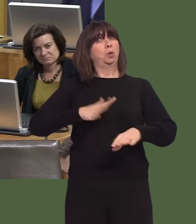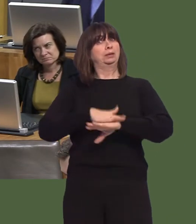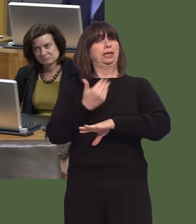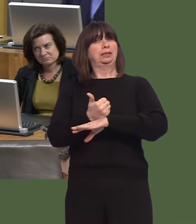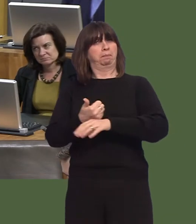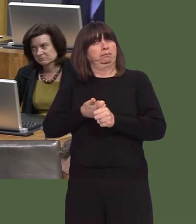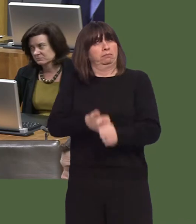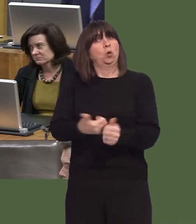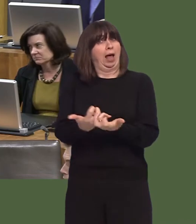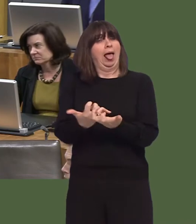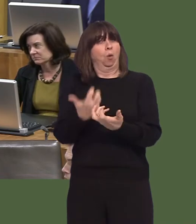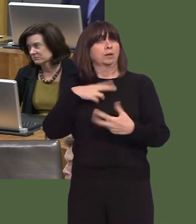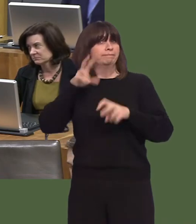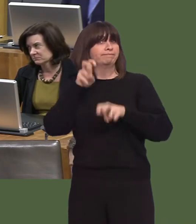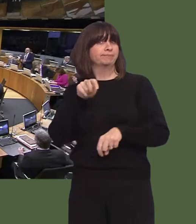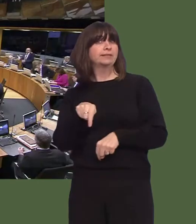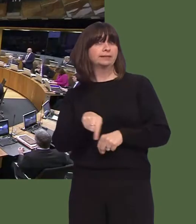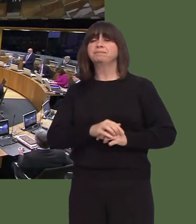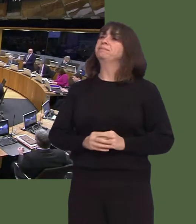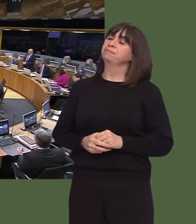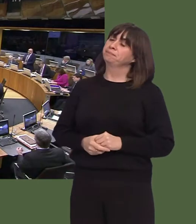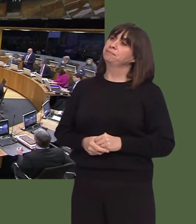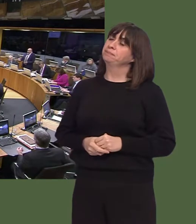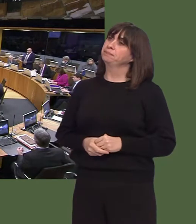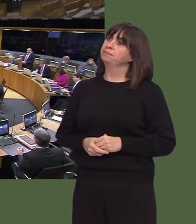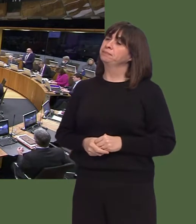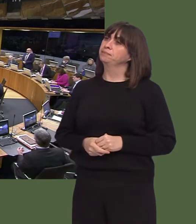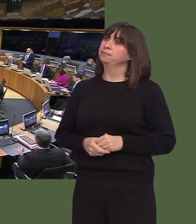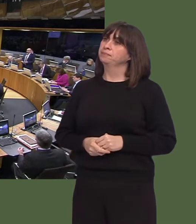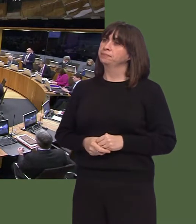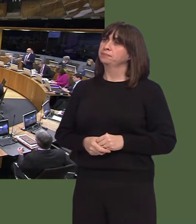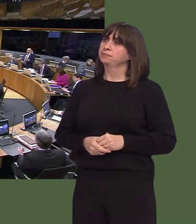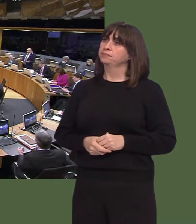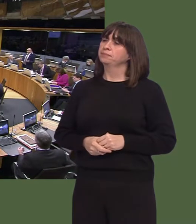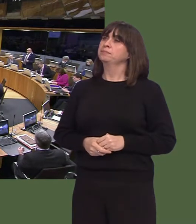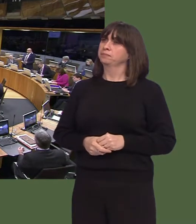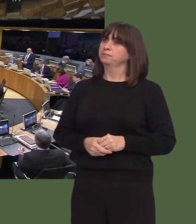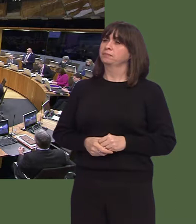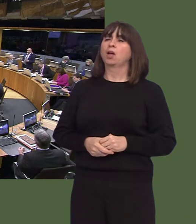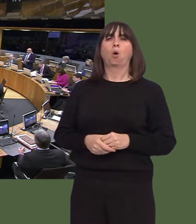Simon Thomas AM: Wel, jest fel enghraifft o faint y broblem, roedd grwp sbwriel Llangatwg